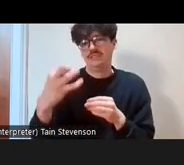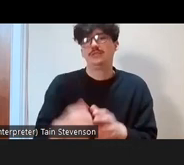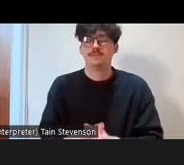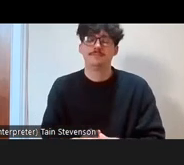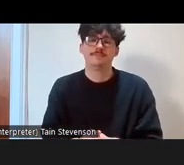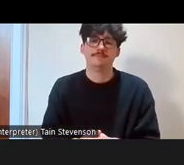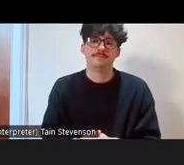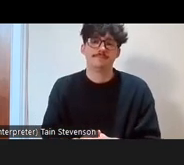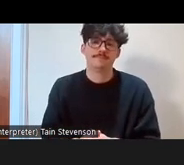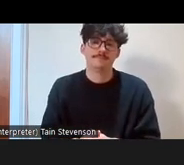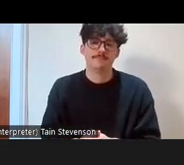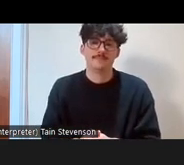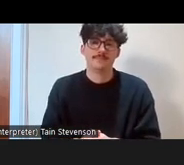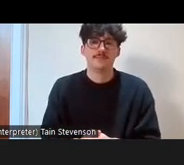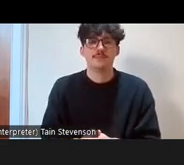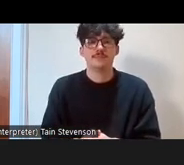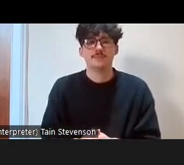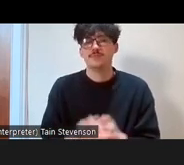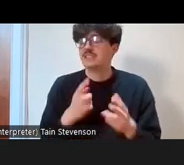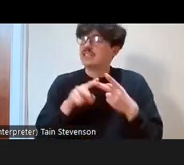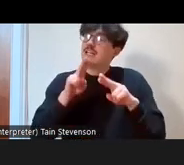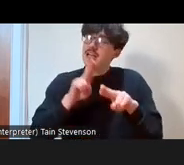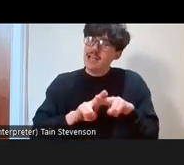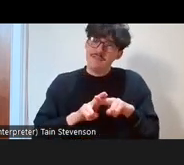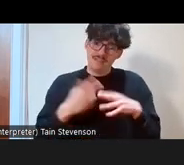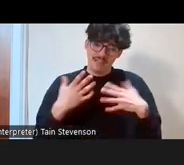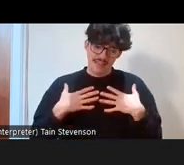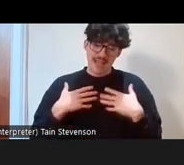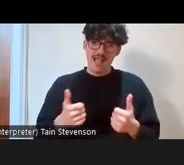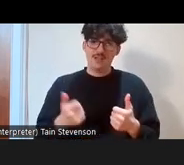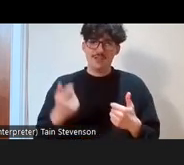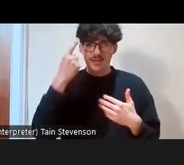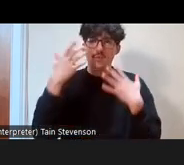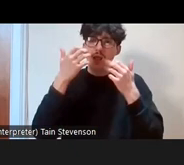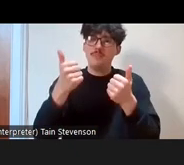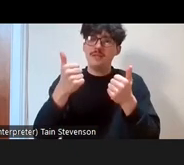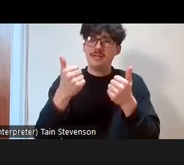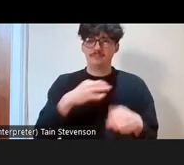crisis, and if we can bring those health and wellbeing benefits to those that most need it,